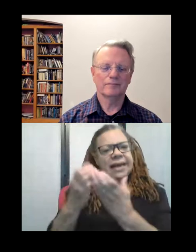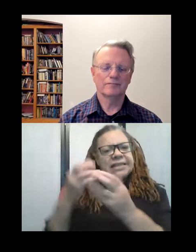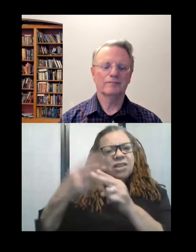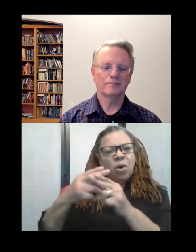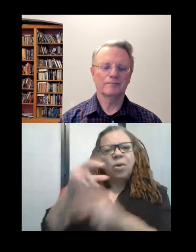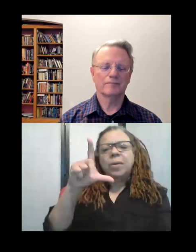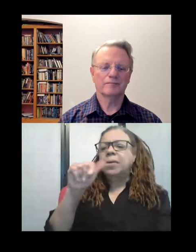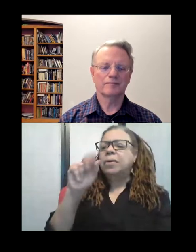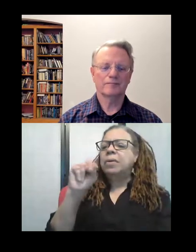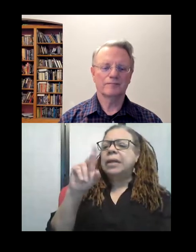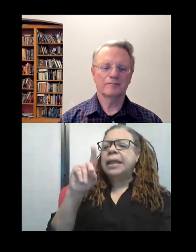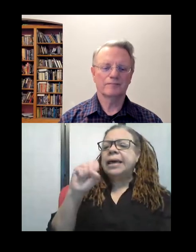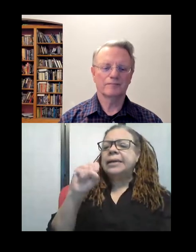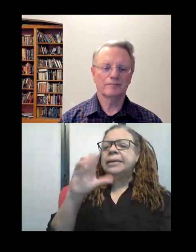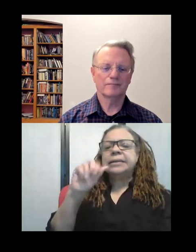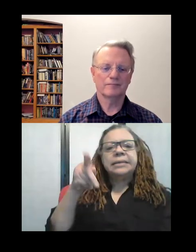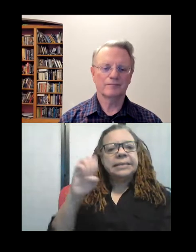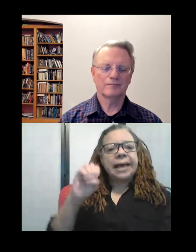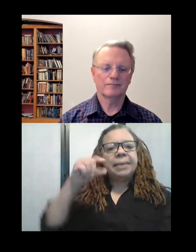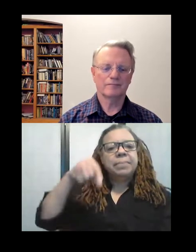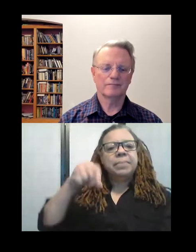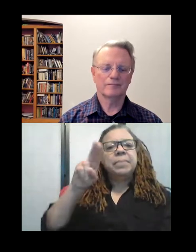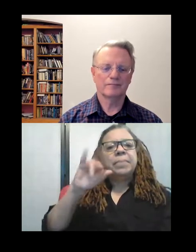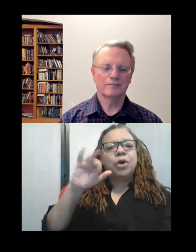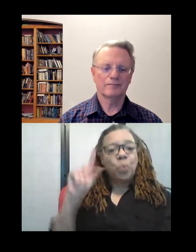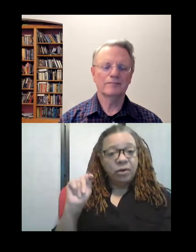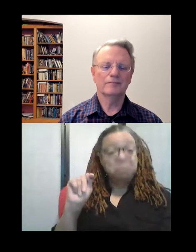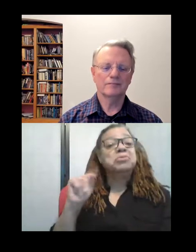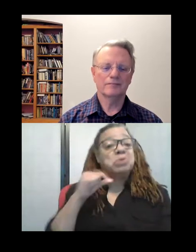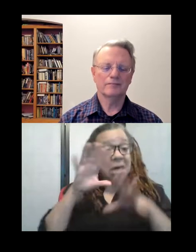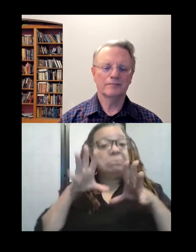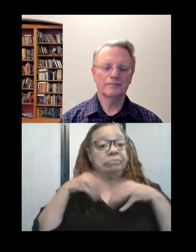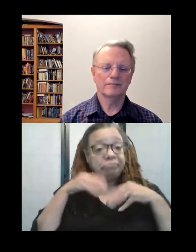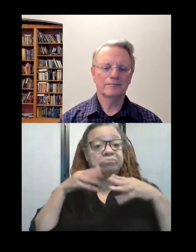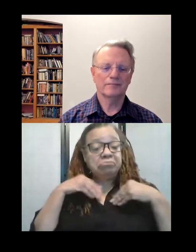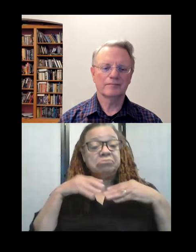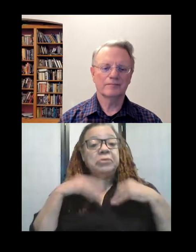Um, and so I started taking a bunch of classes. And what really got me going...